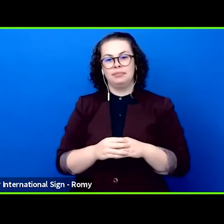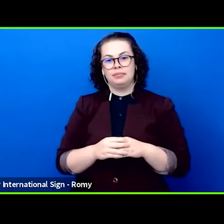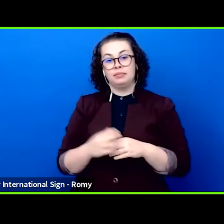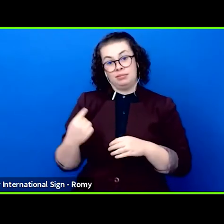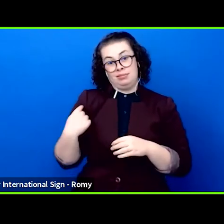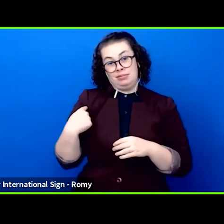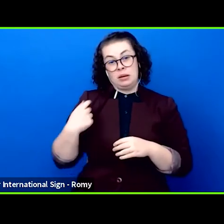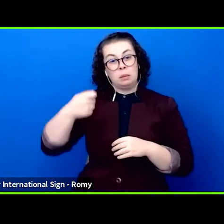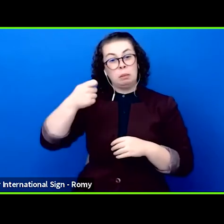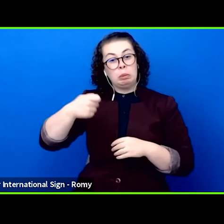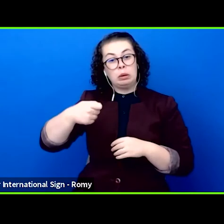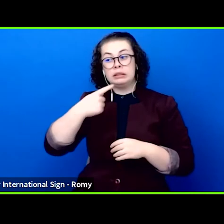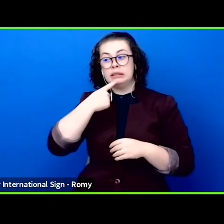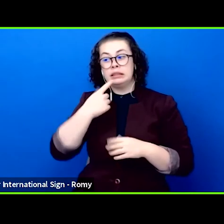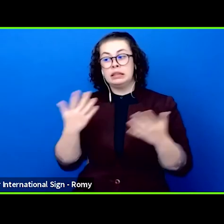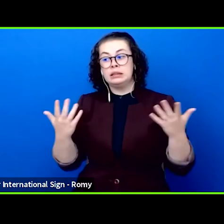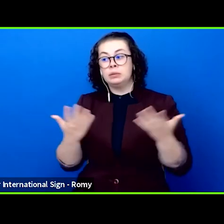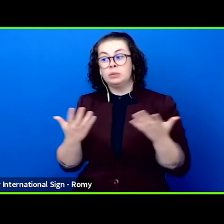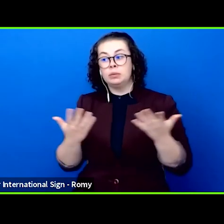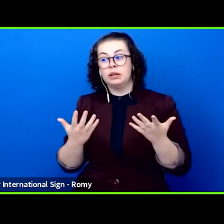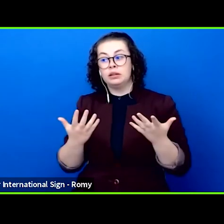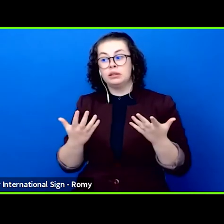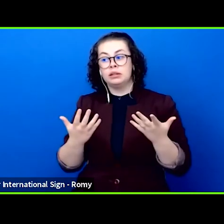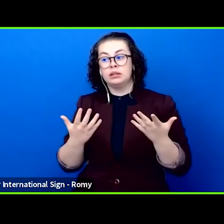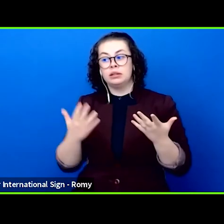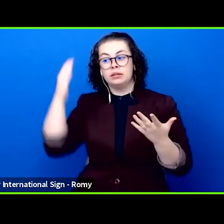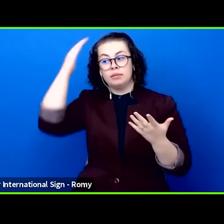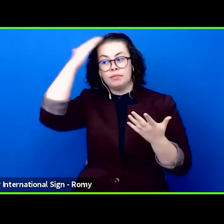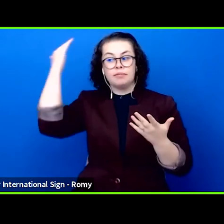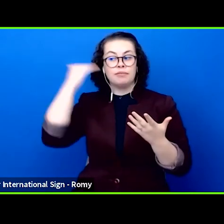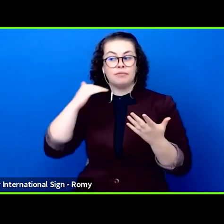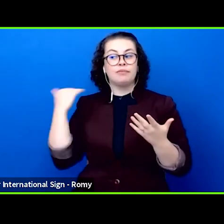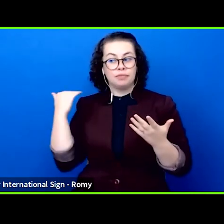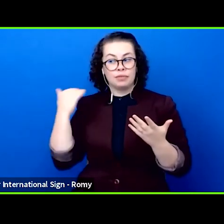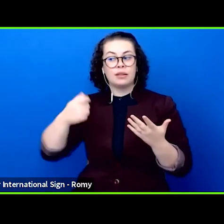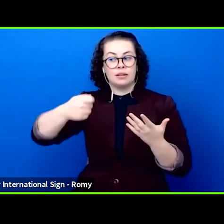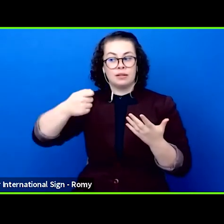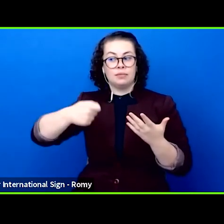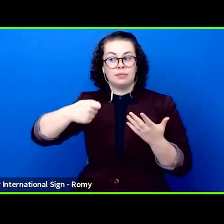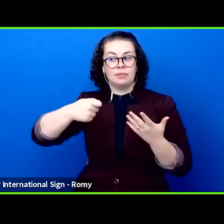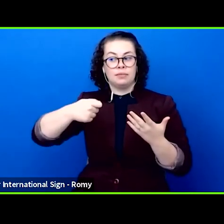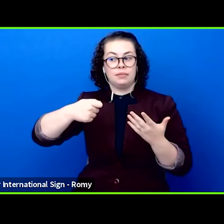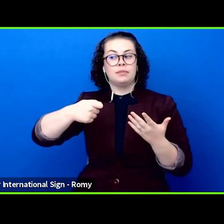solidarity, great attention, mutual respect and courage we will achieve nothing not only